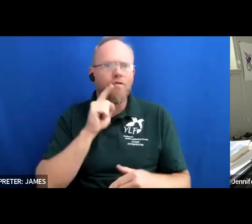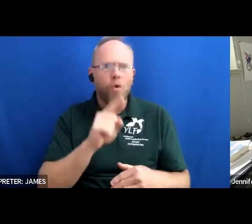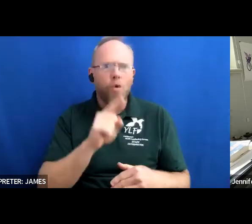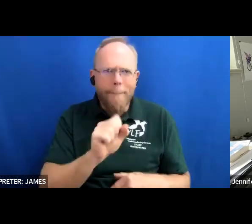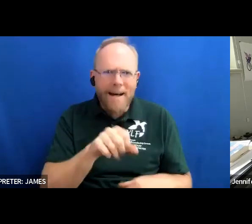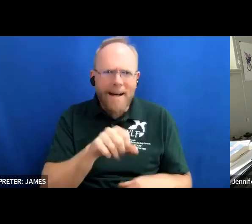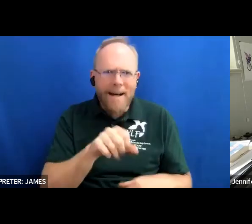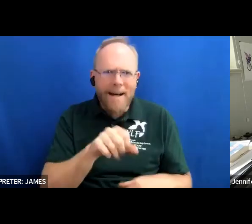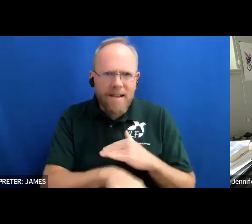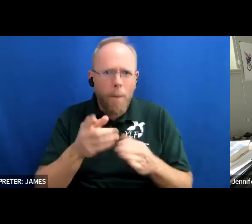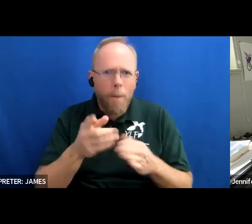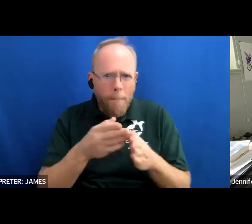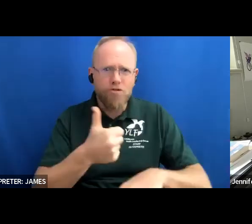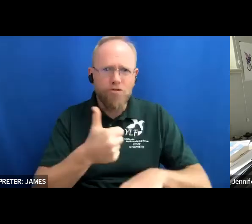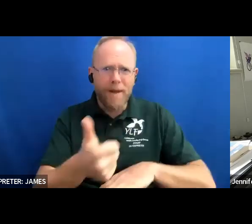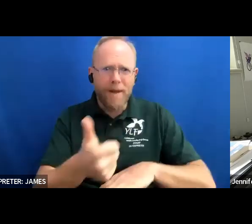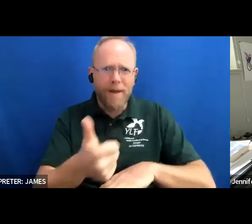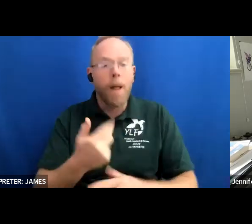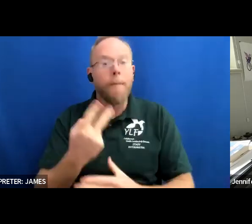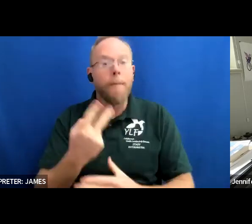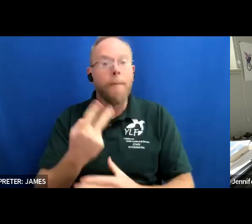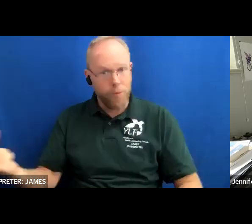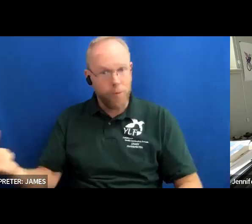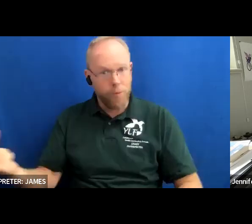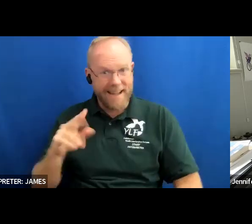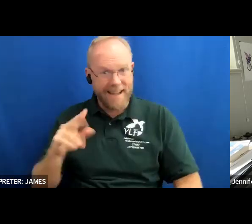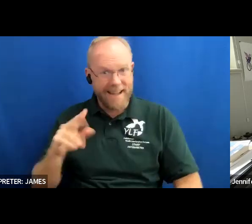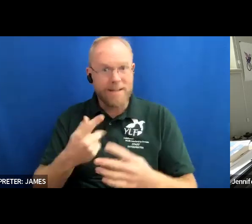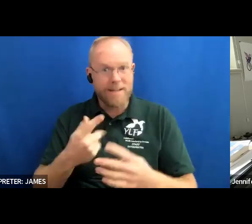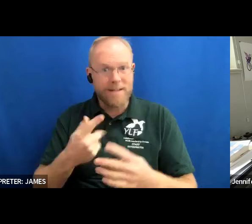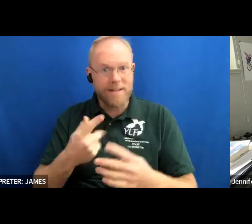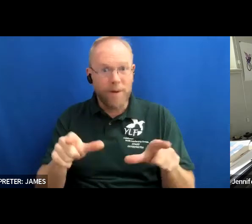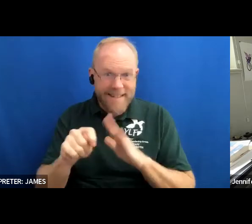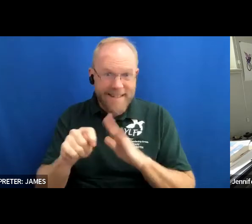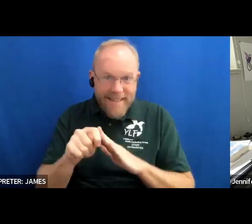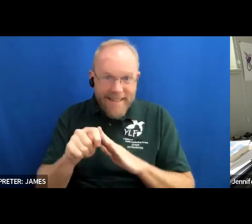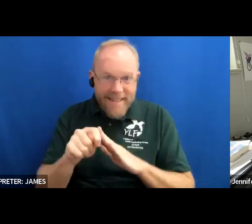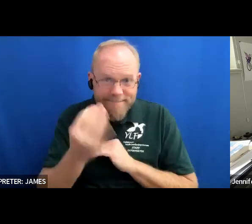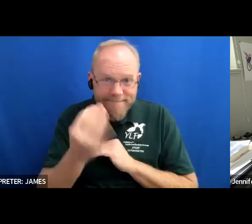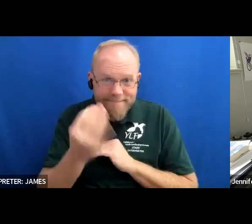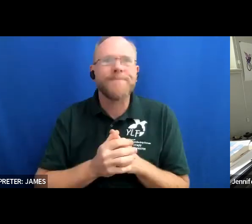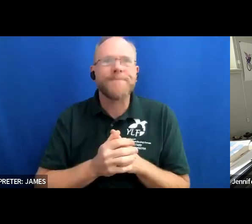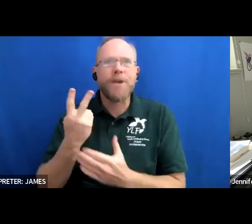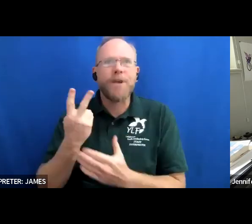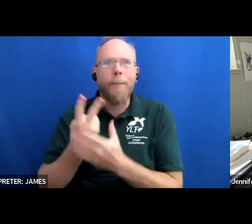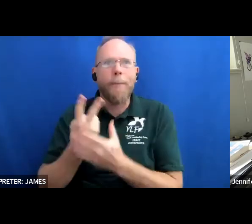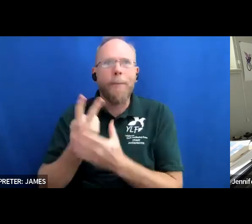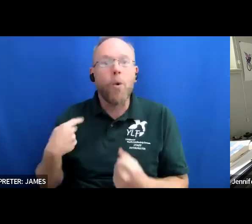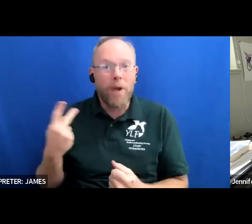both kaylie and i were learning sign language at the time so we are both signing access now in this